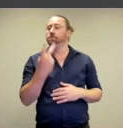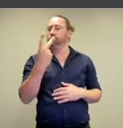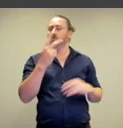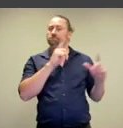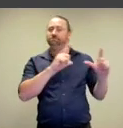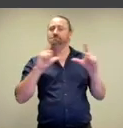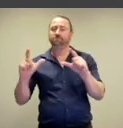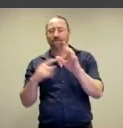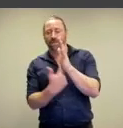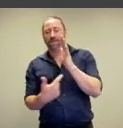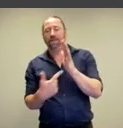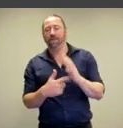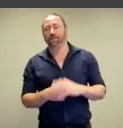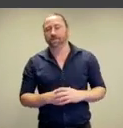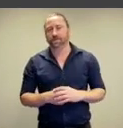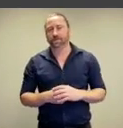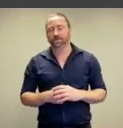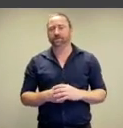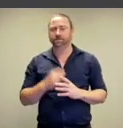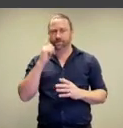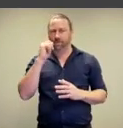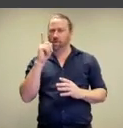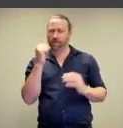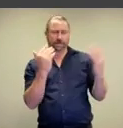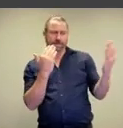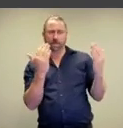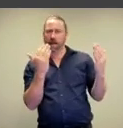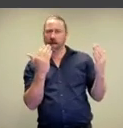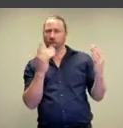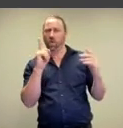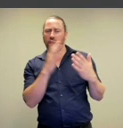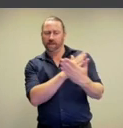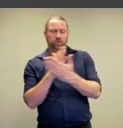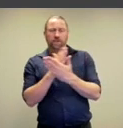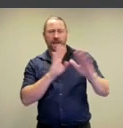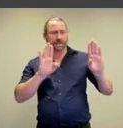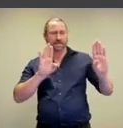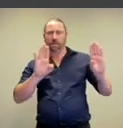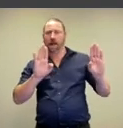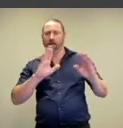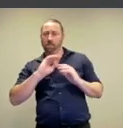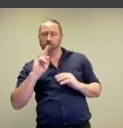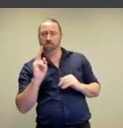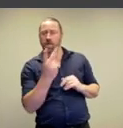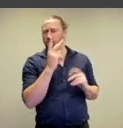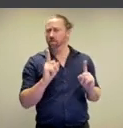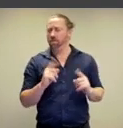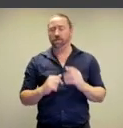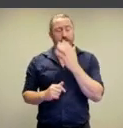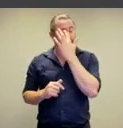these two artworks and thinking about their formal